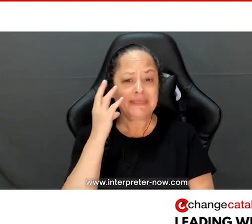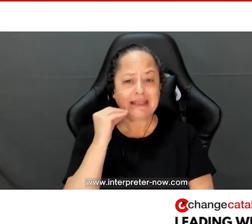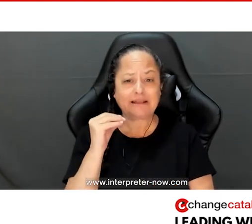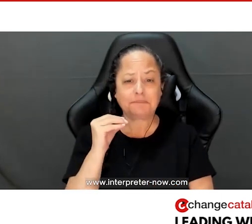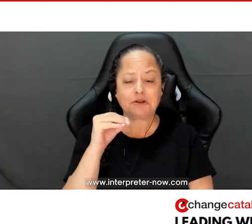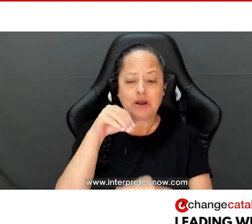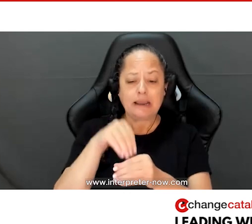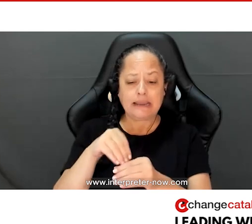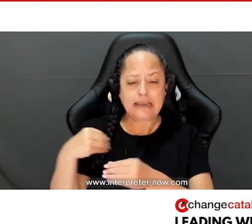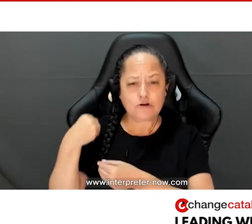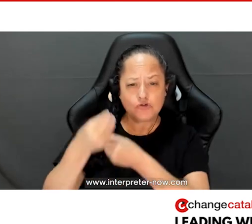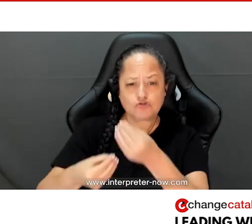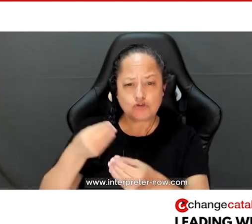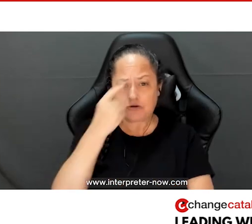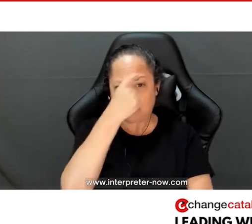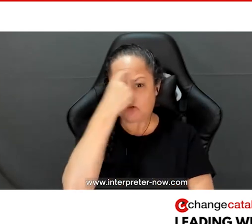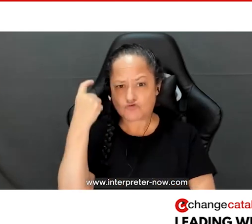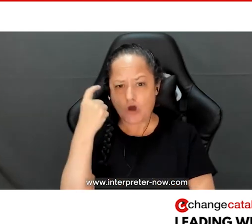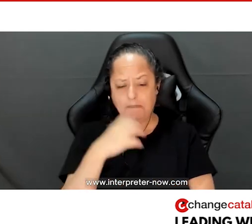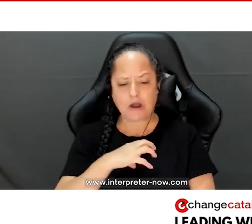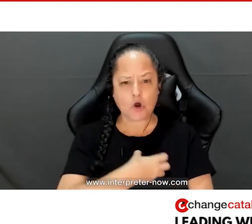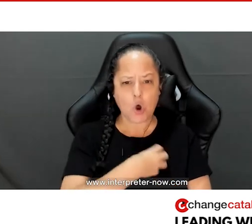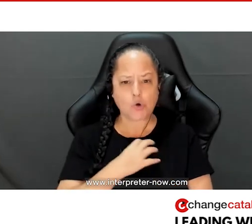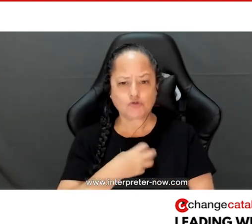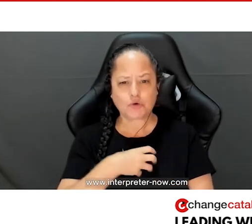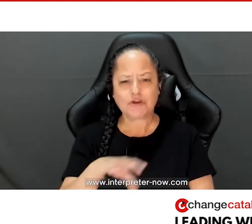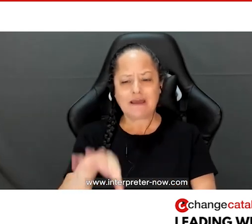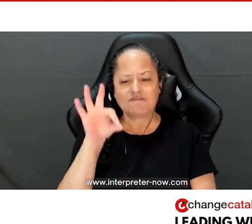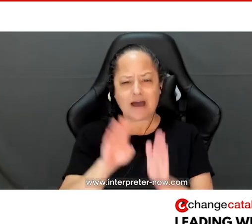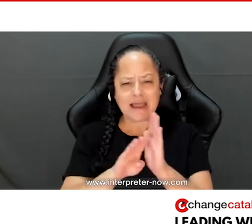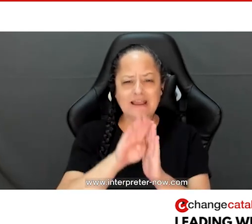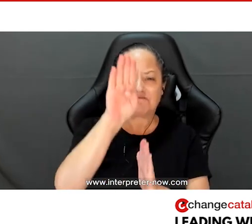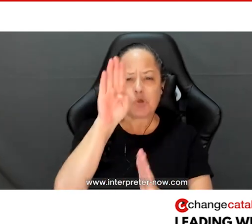the experiences of intergenerational trauma and code-switching, to finding flourishing